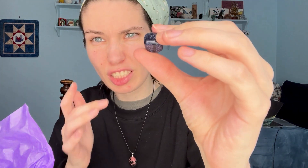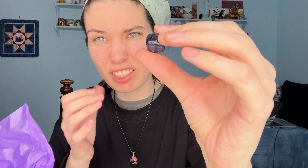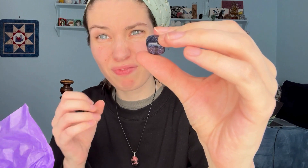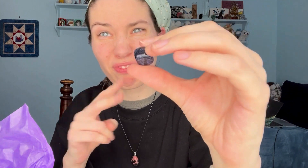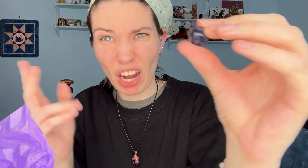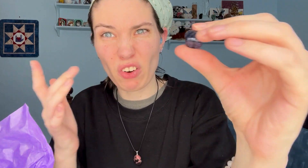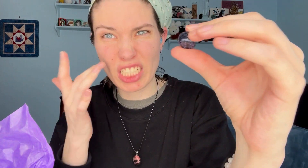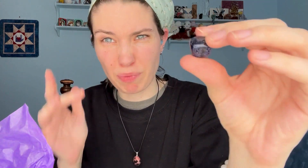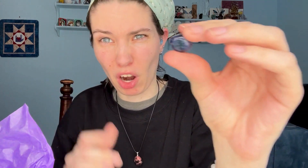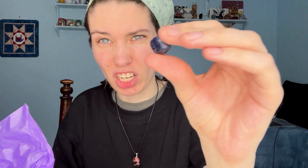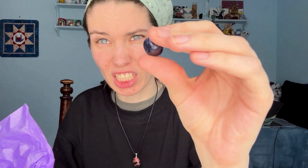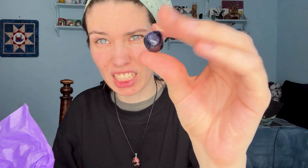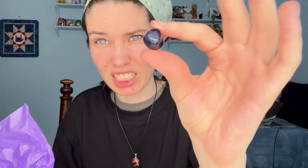Very sparkly!